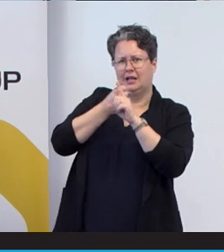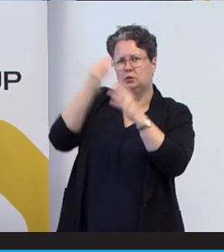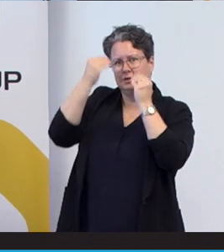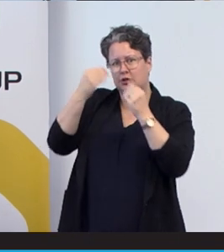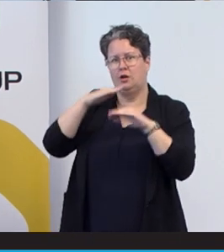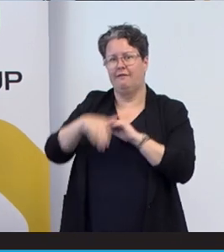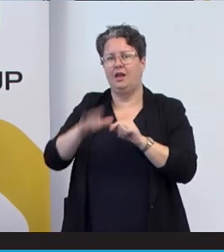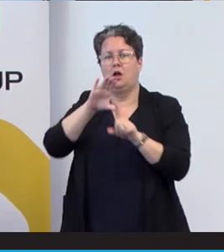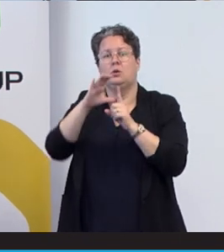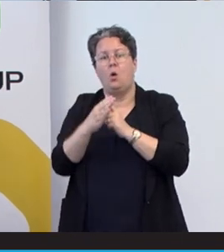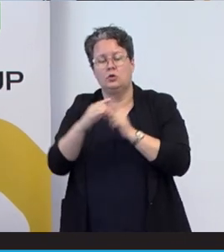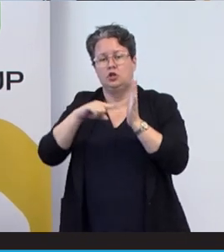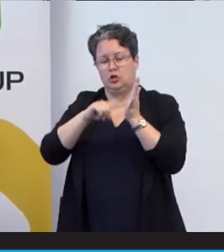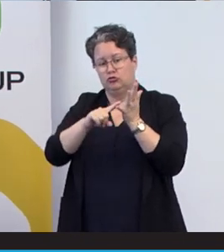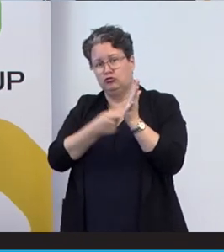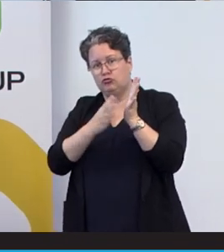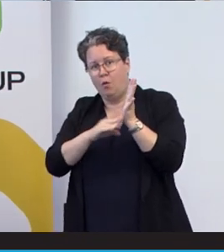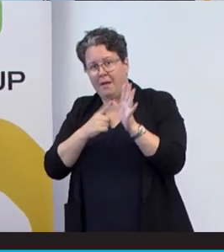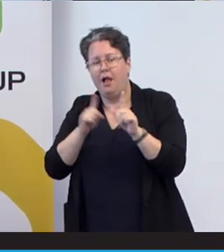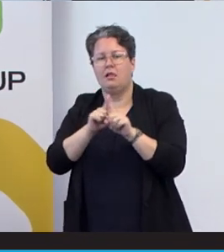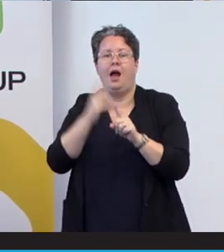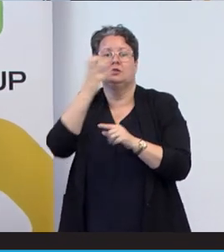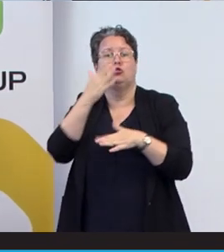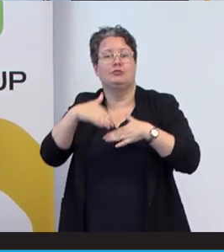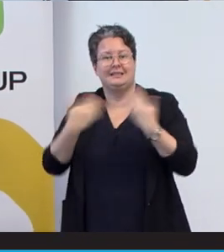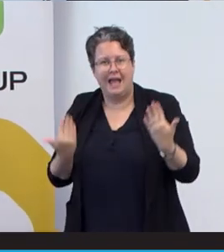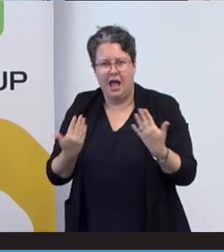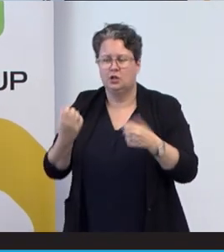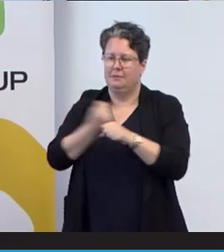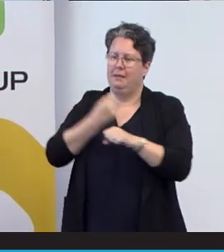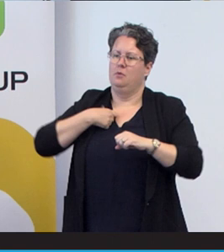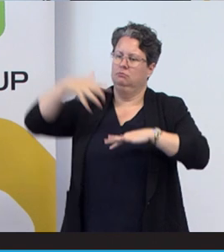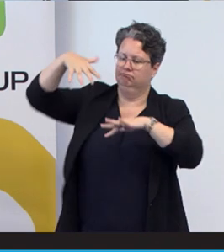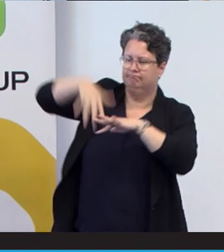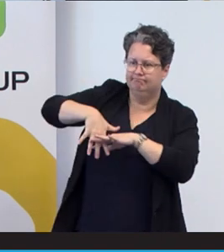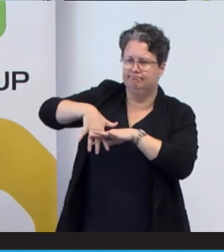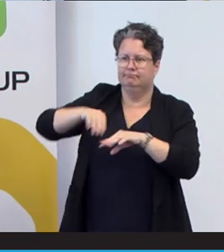trauma like the sorry day and try and make it more in the culture connect to connect.